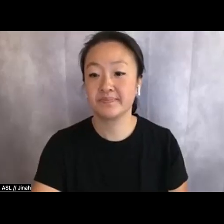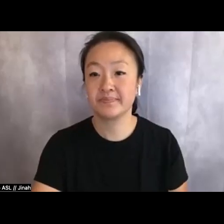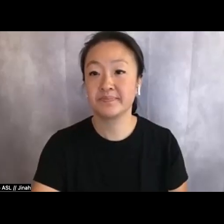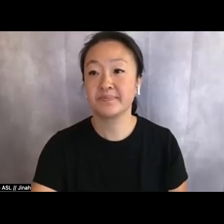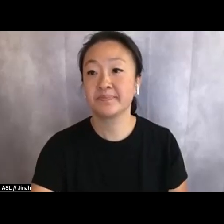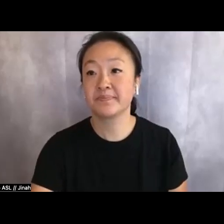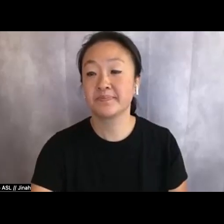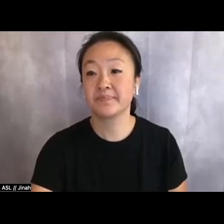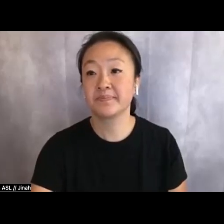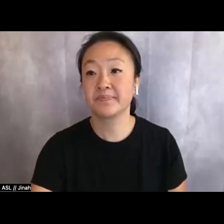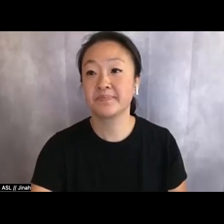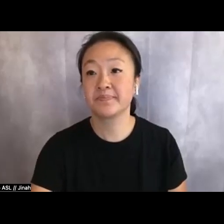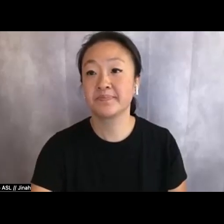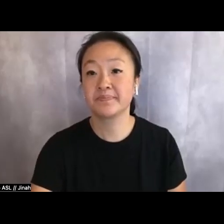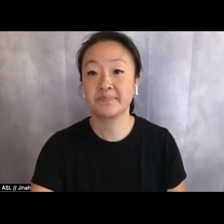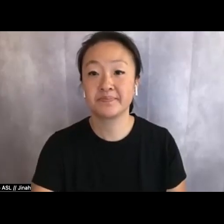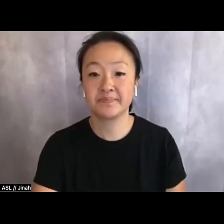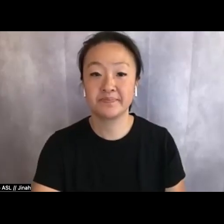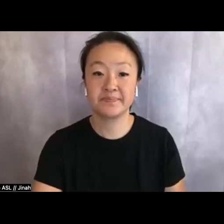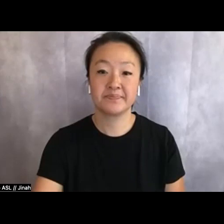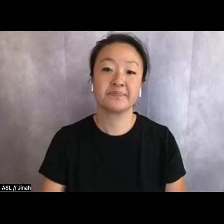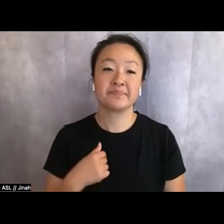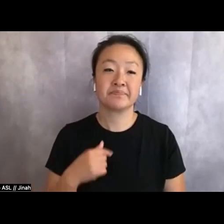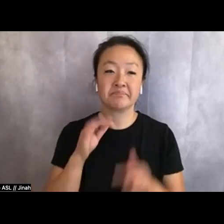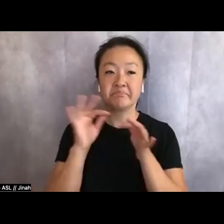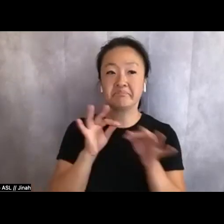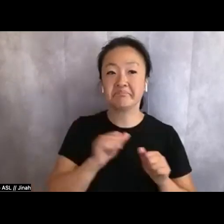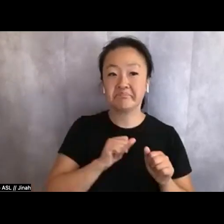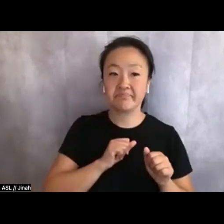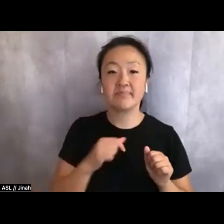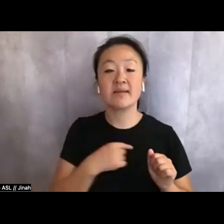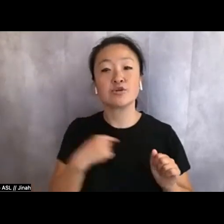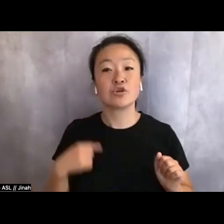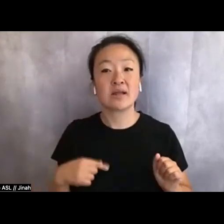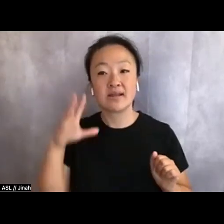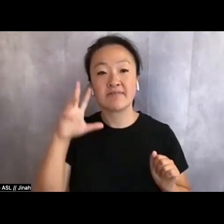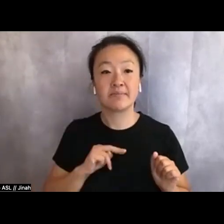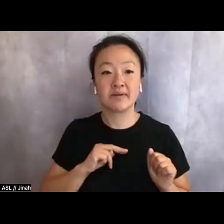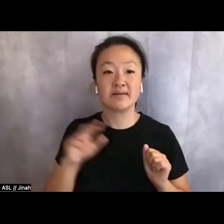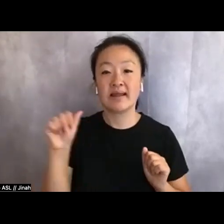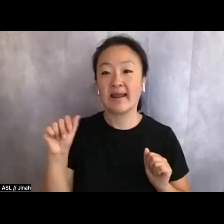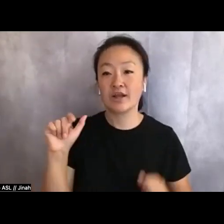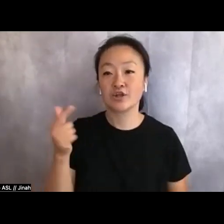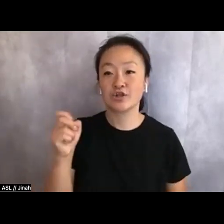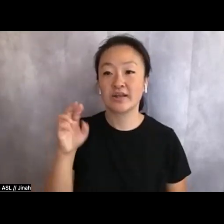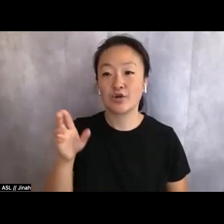I am a Chinese Vietnamese American agender person with big round glasses and very short